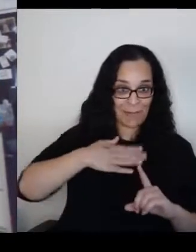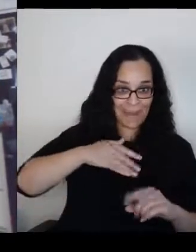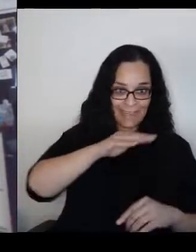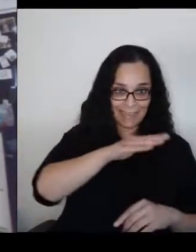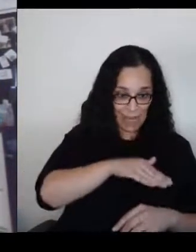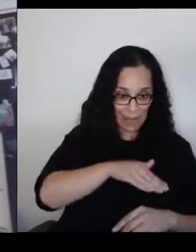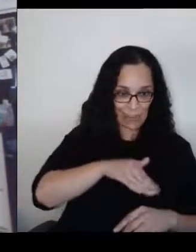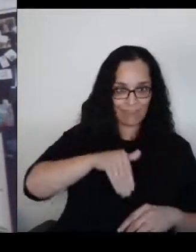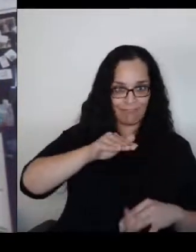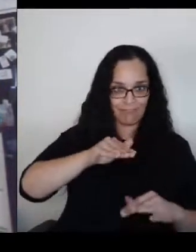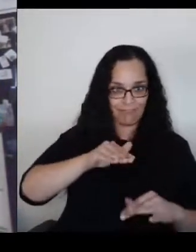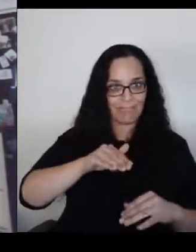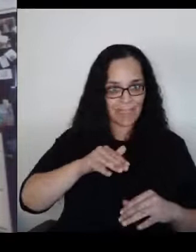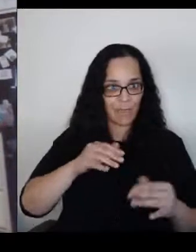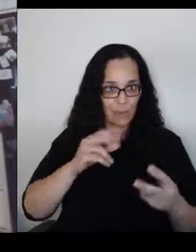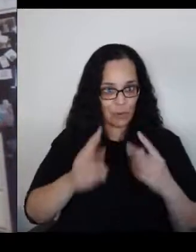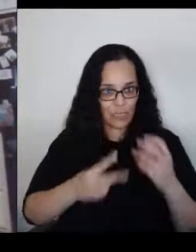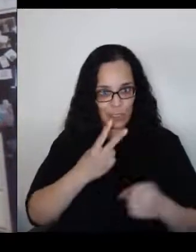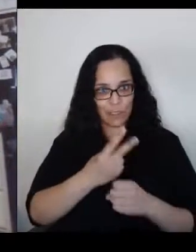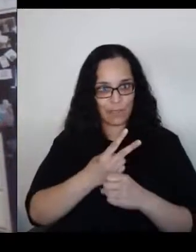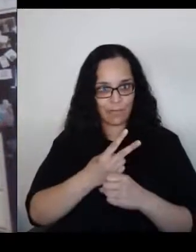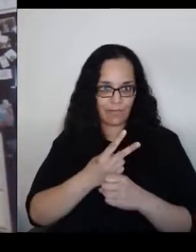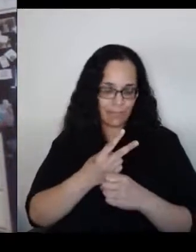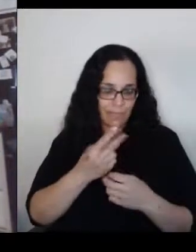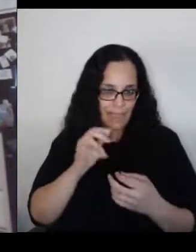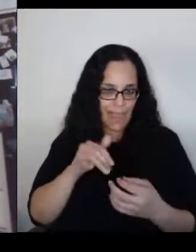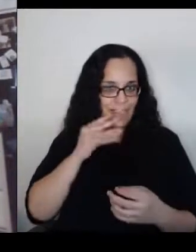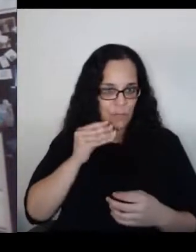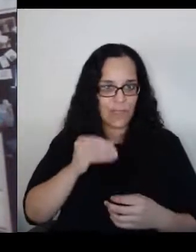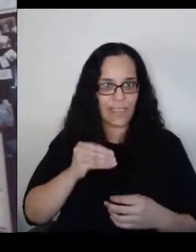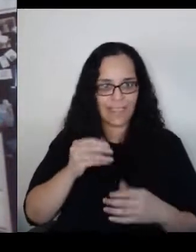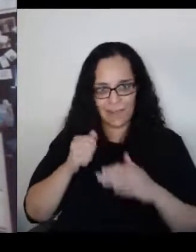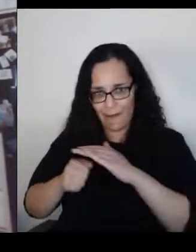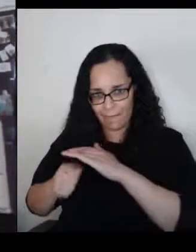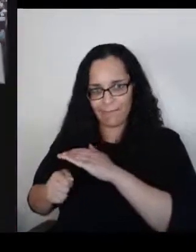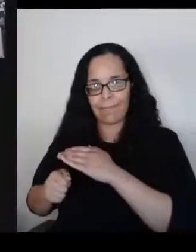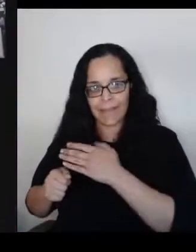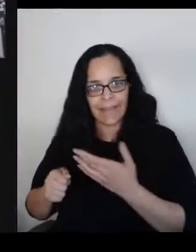So I think that's what I have to say about that.